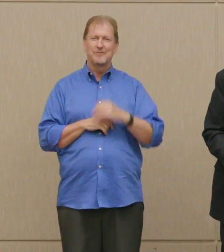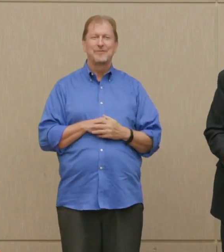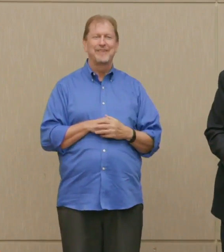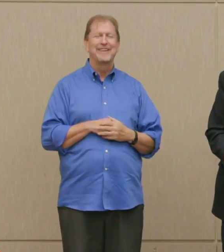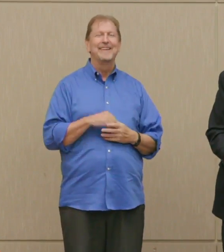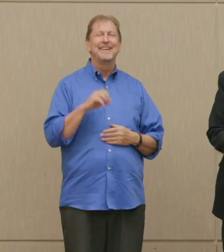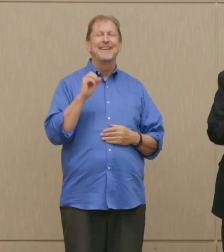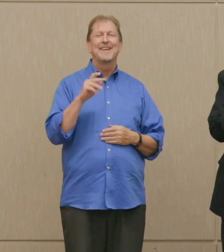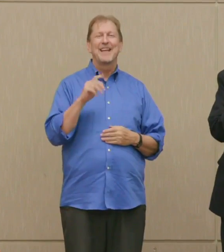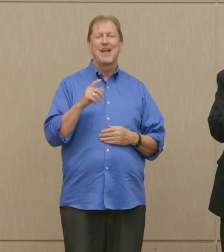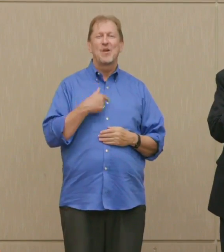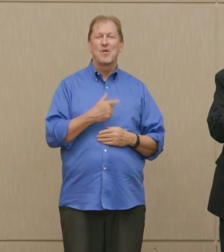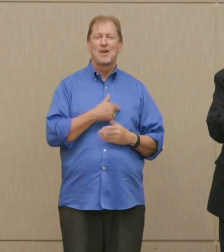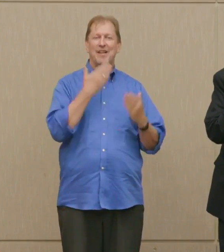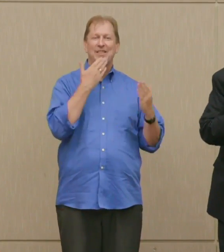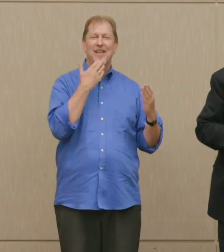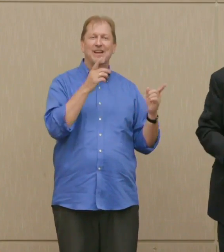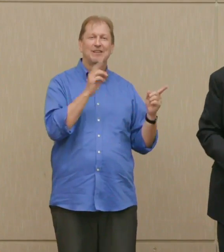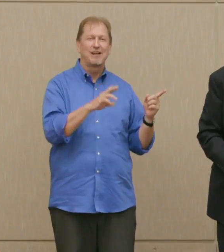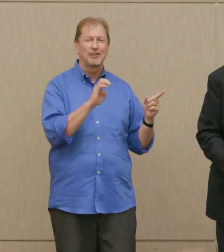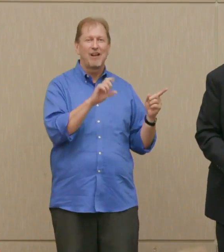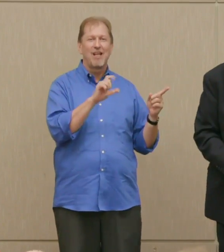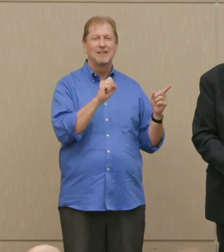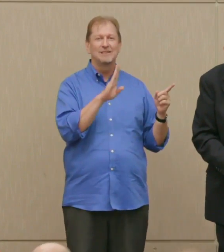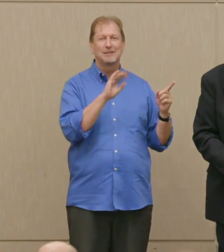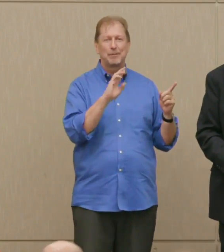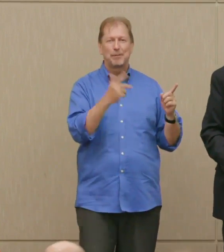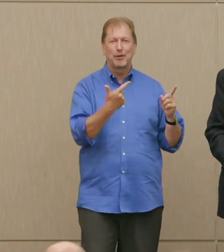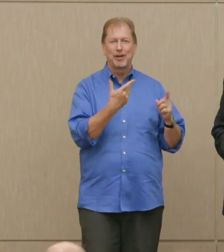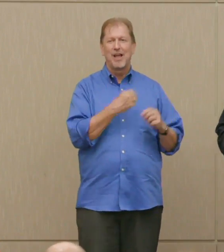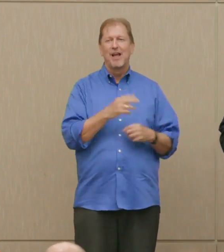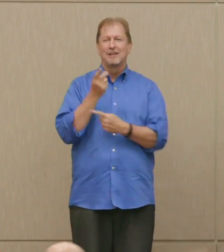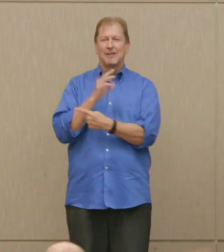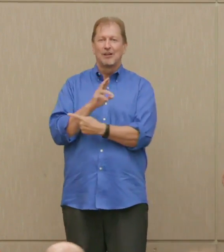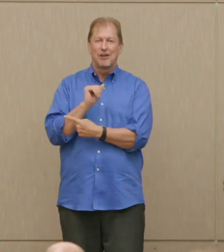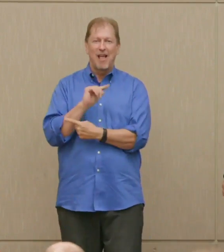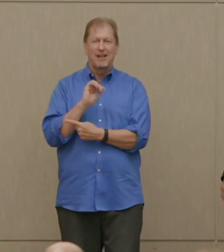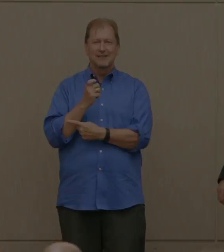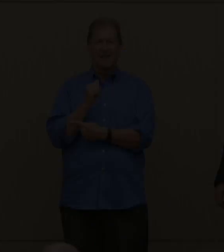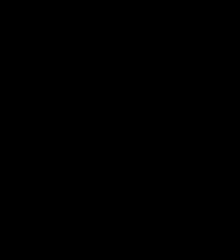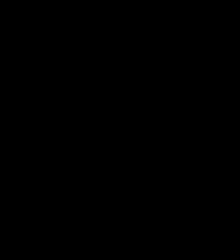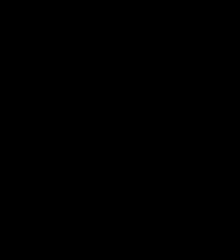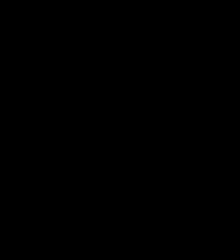All right, let's thank Dr. Ellsberg and Dr. Alexander of course.